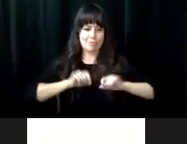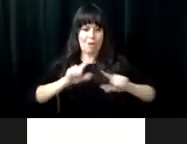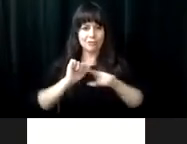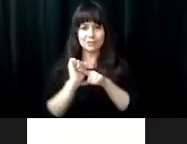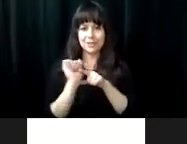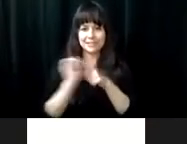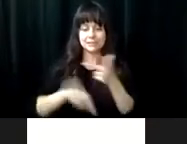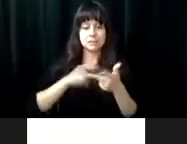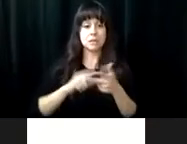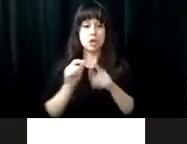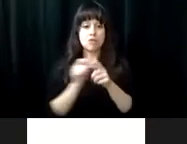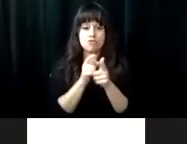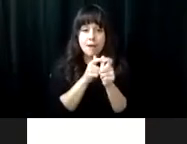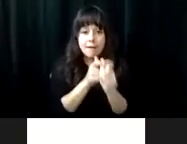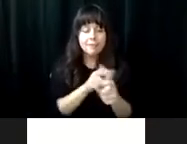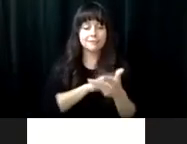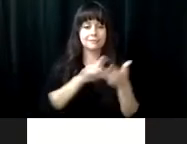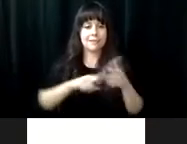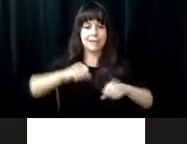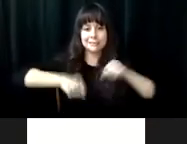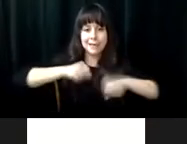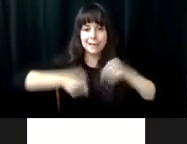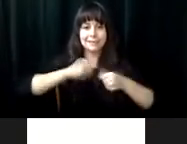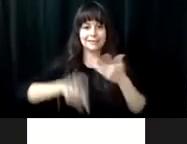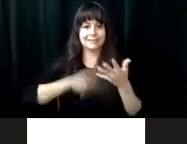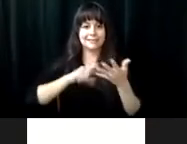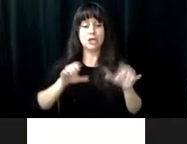building activities in the LIFE program include mock